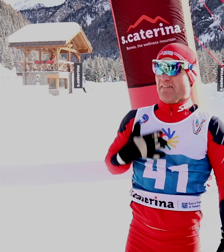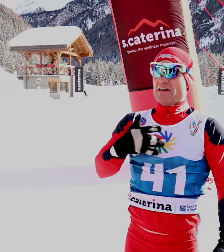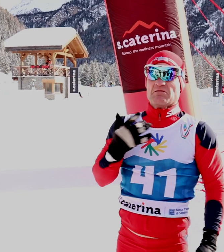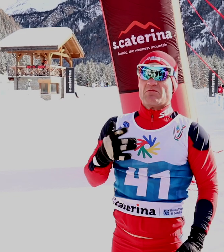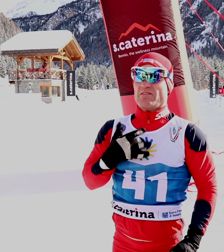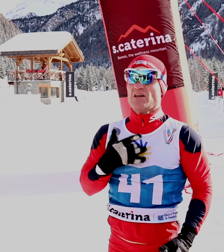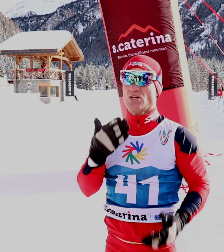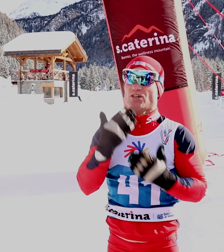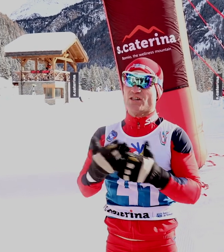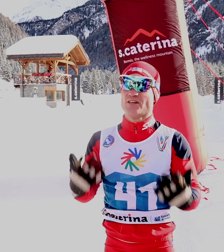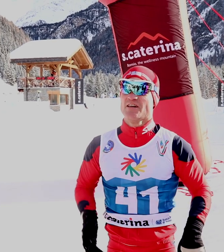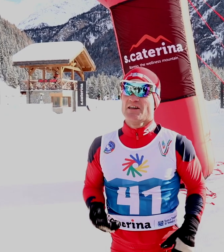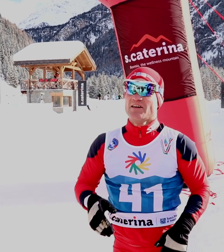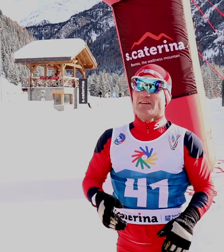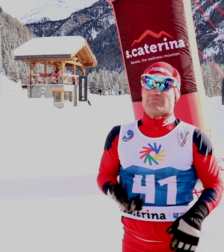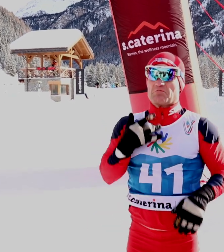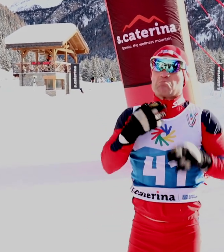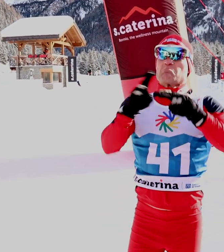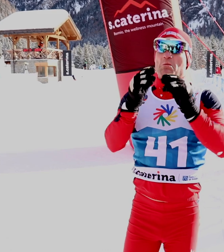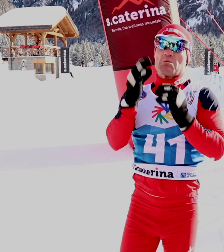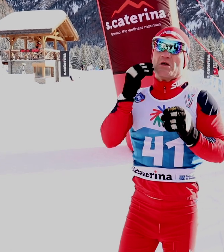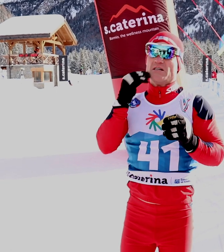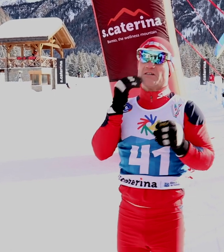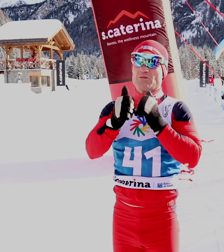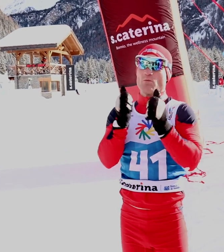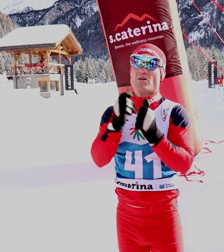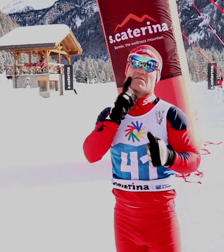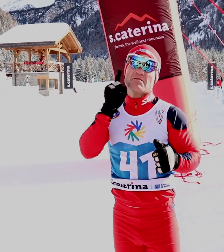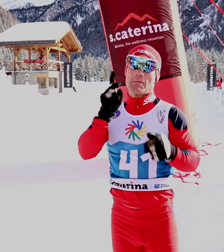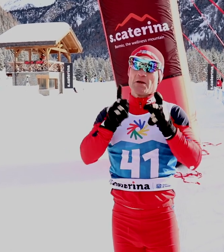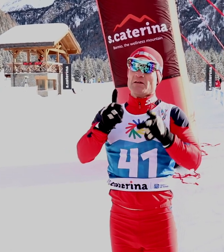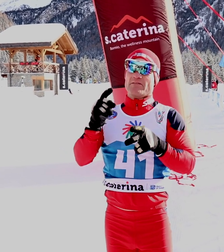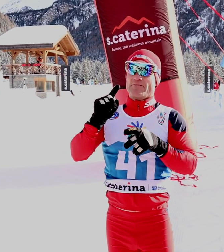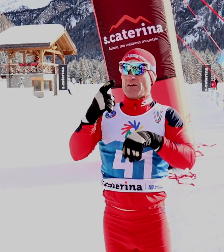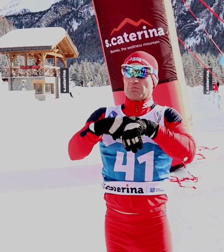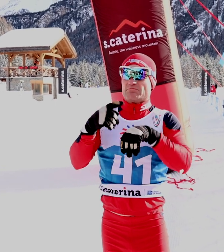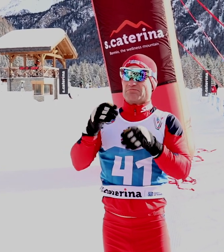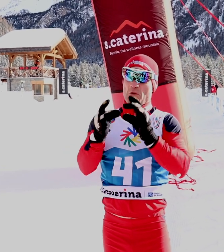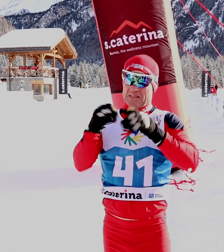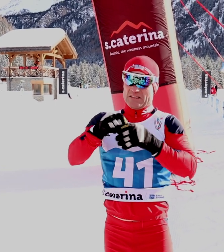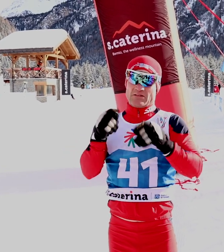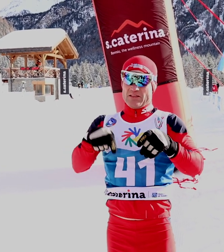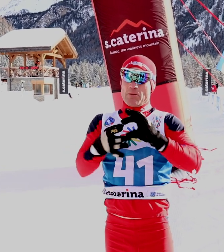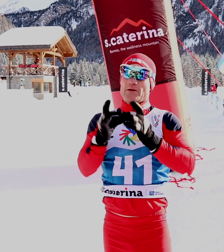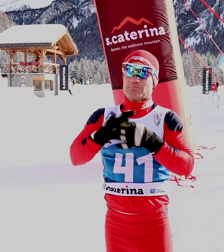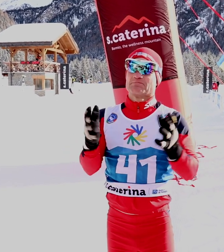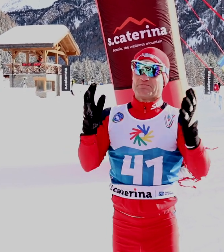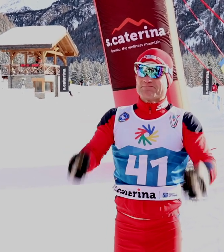I feel good. I’ve gained more experience competing with deaf people. This is my first time at the Deaflympics.